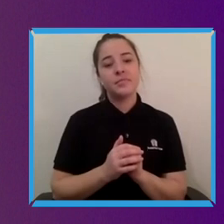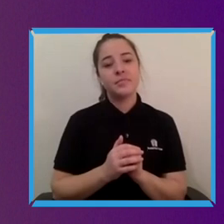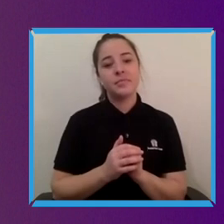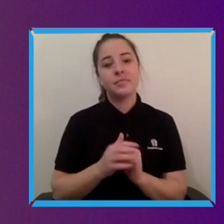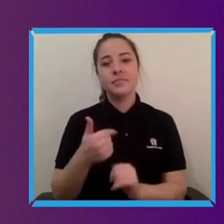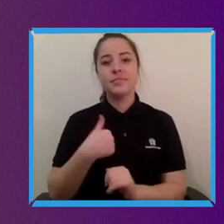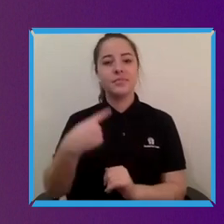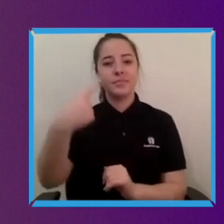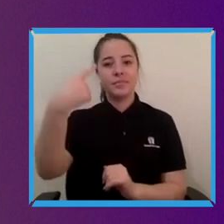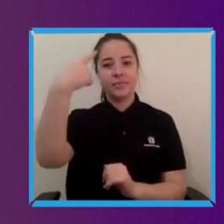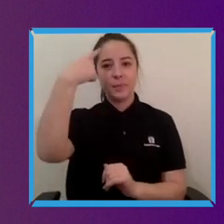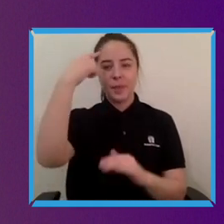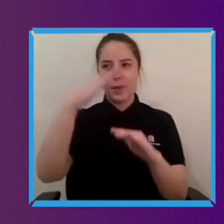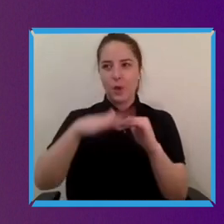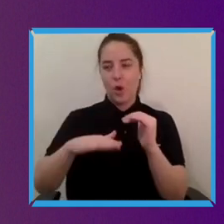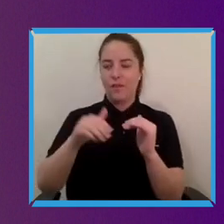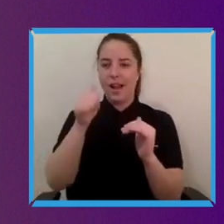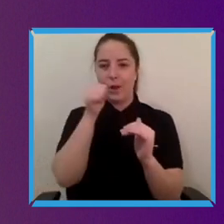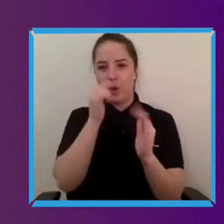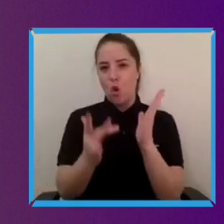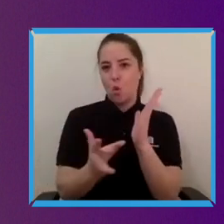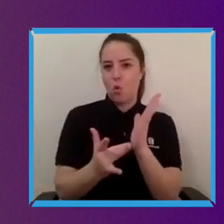Silicon Valley. I think we just also need more disabled